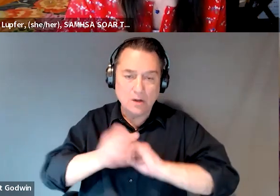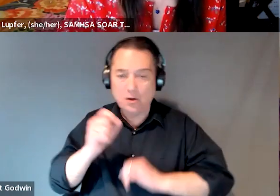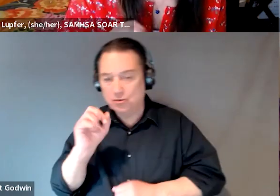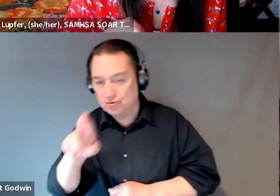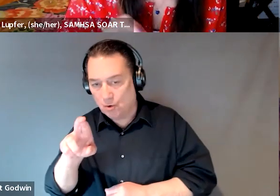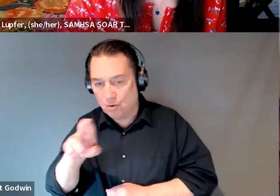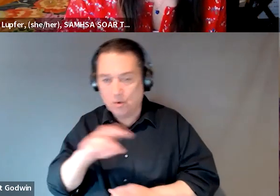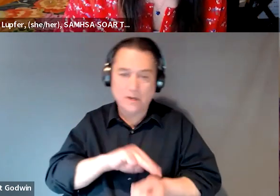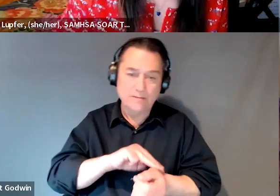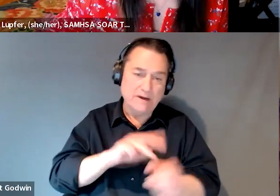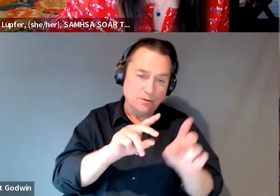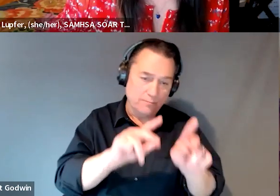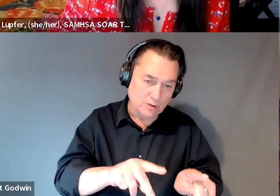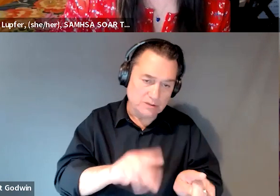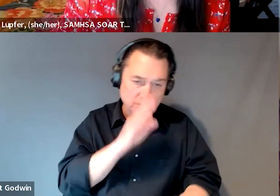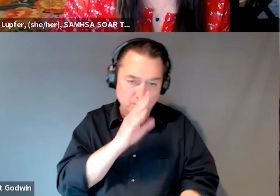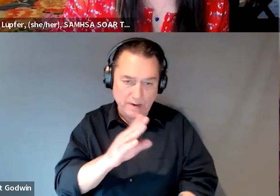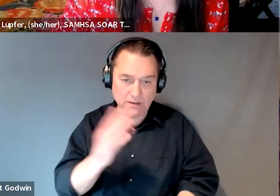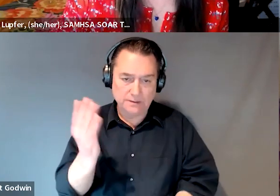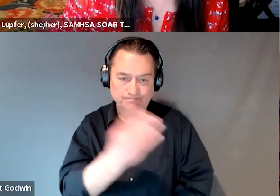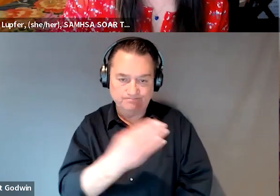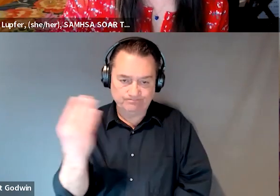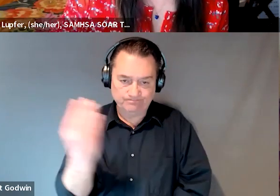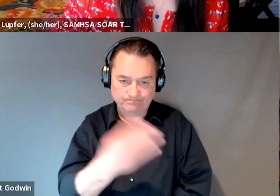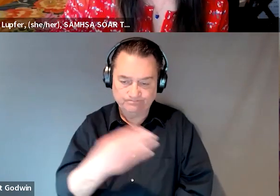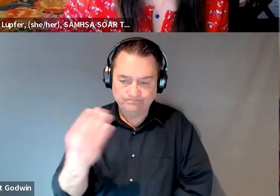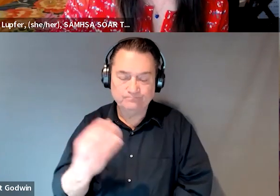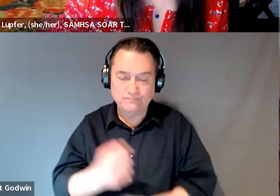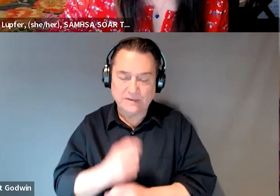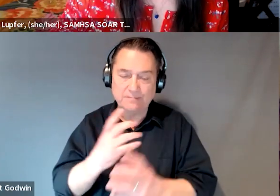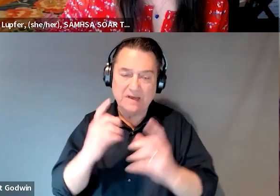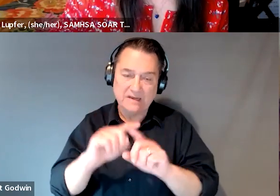you know, the medical provider, directly, can make such a difference, so great.